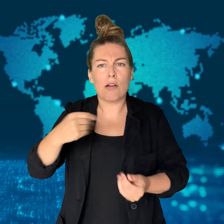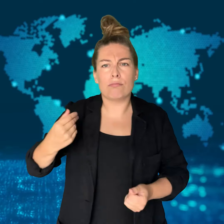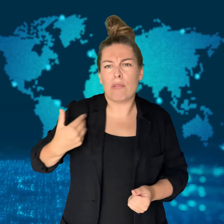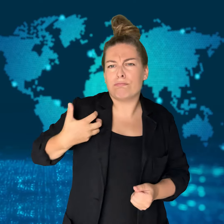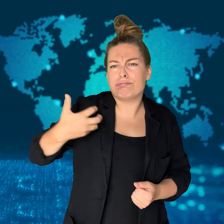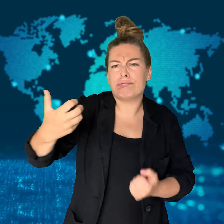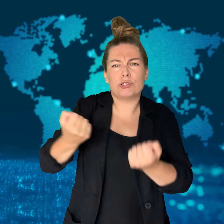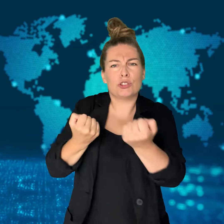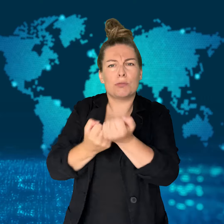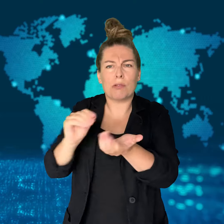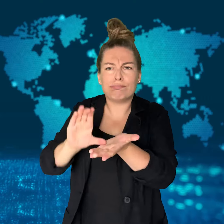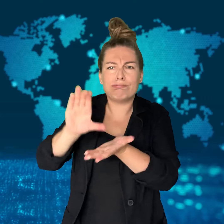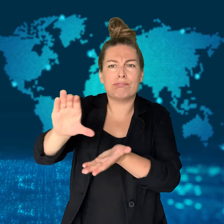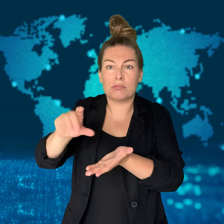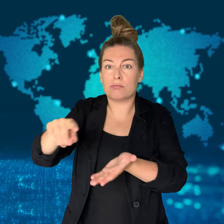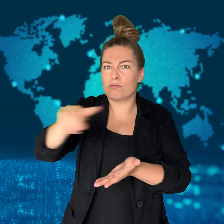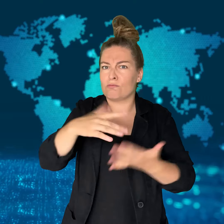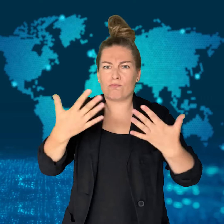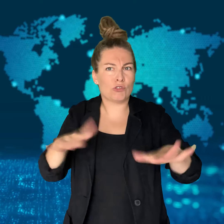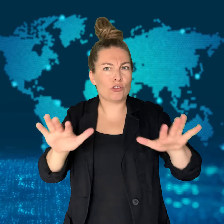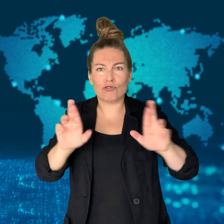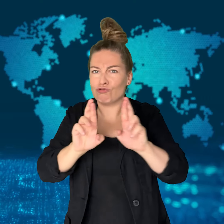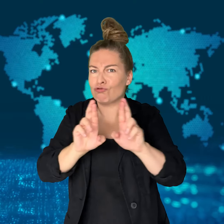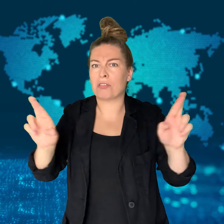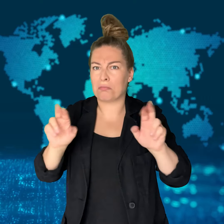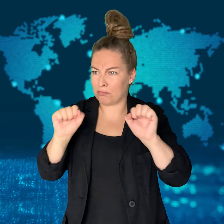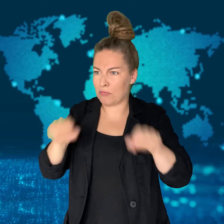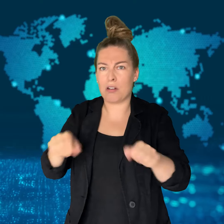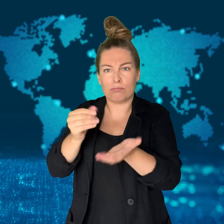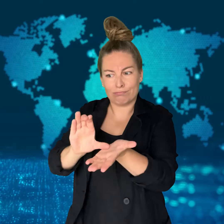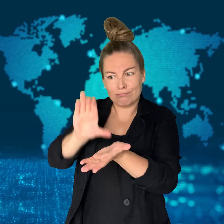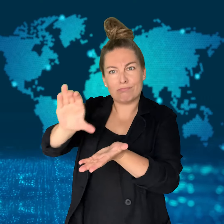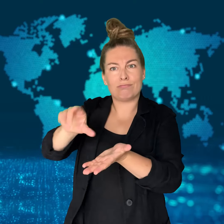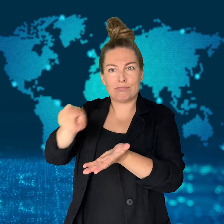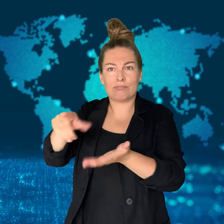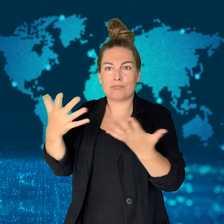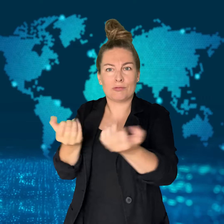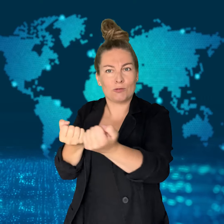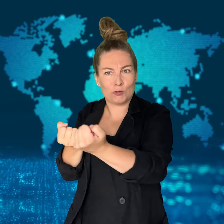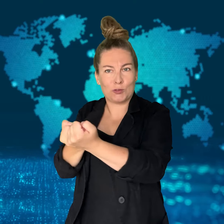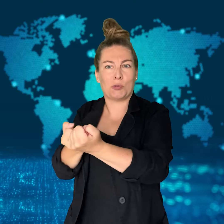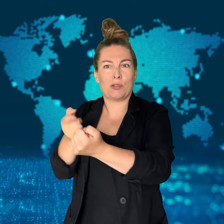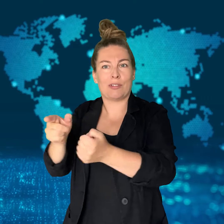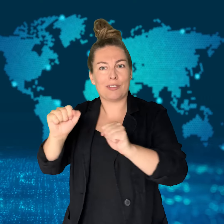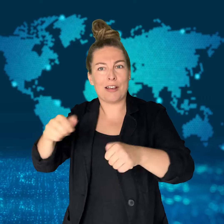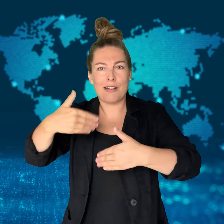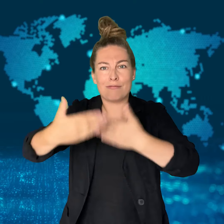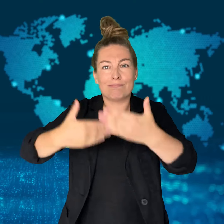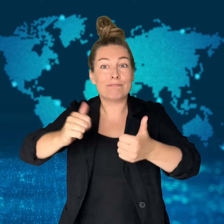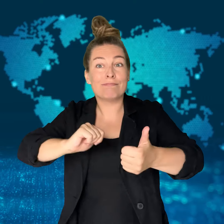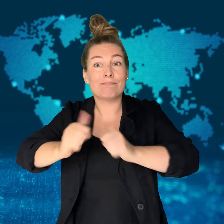Her team is now working quickly to pursue endorsements